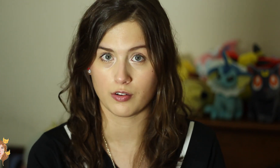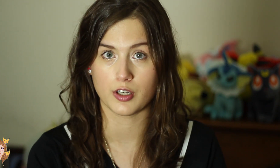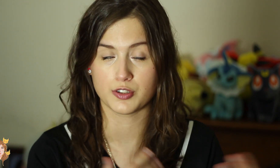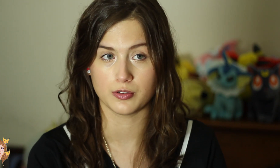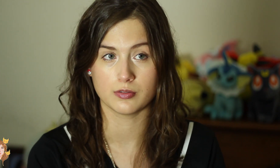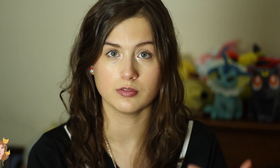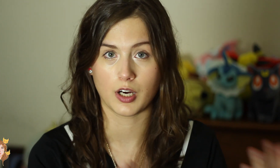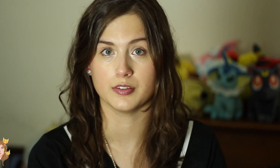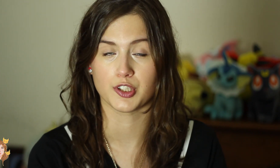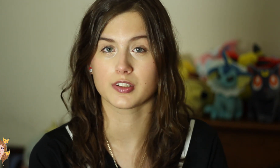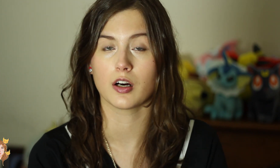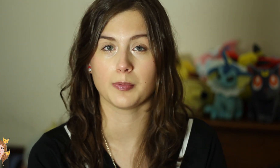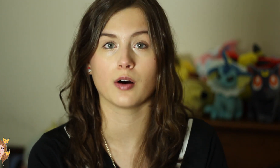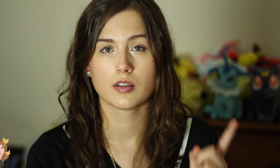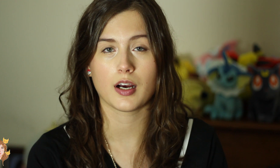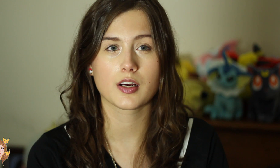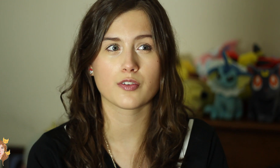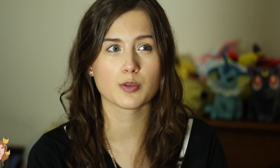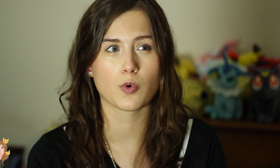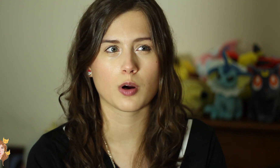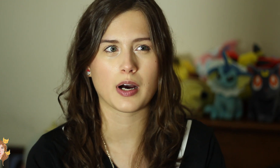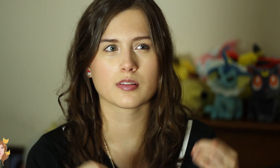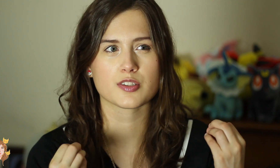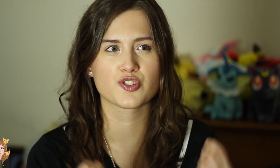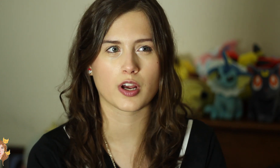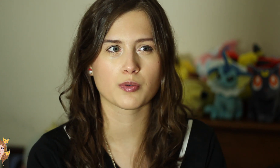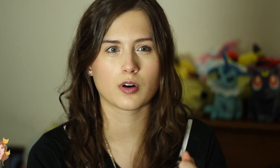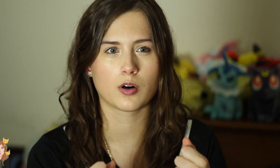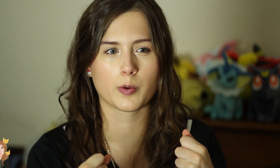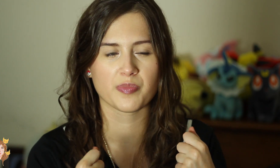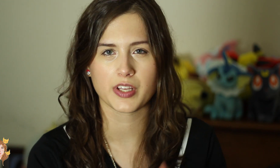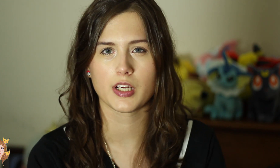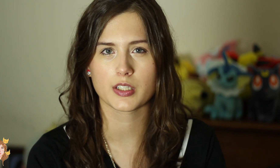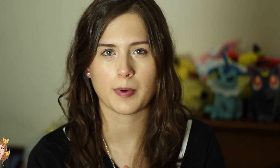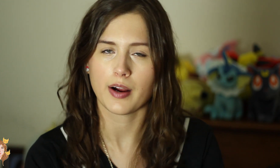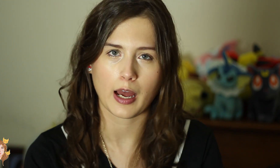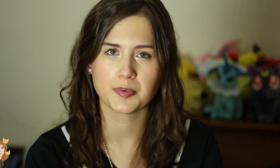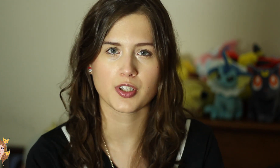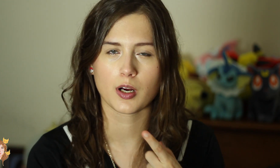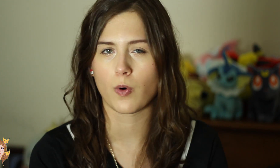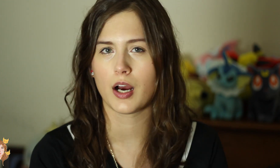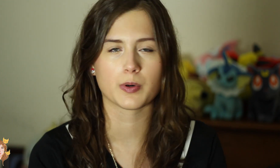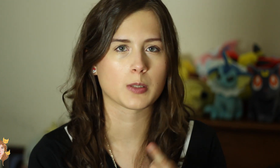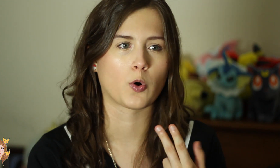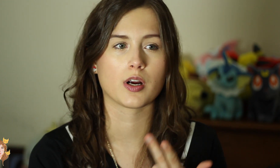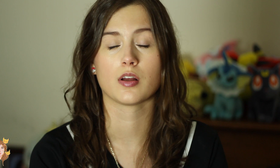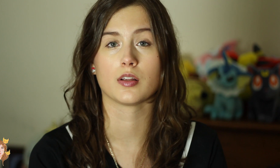Anurag who I just talked about. Liat covered more about the general things about captioning: why it was important and